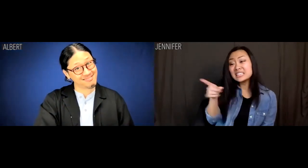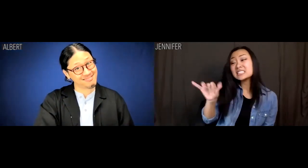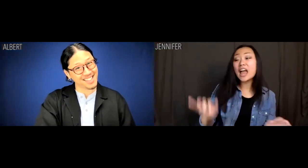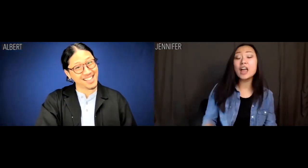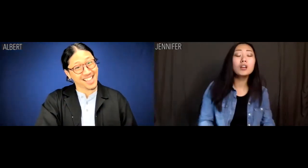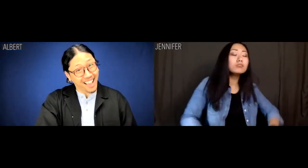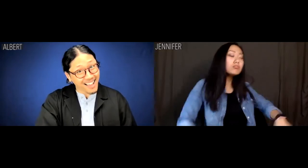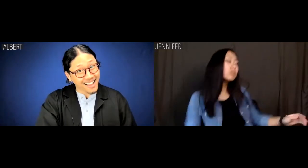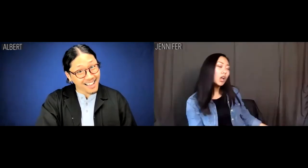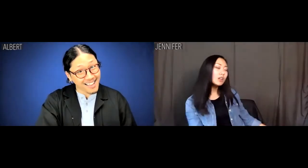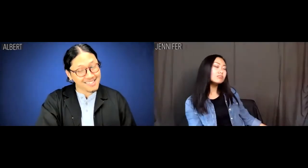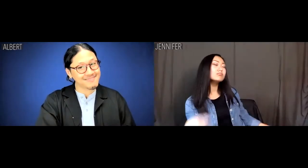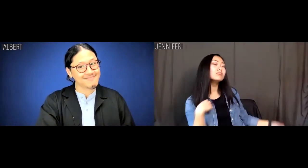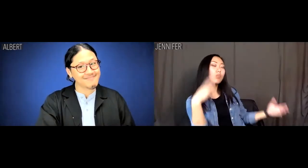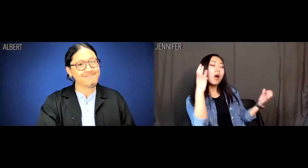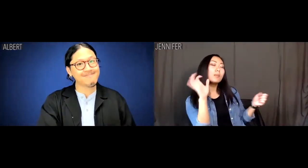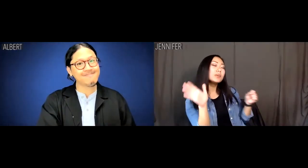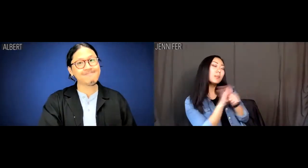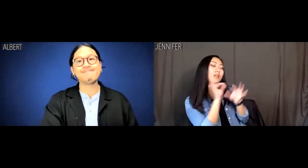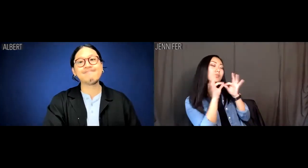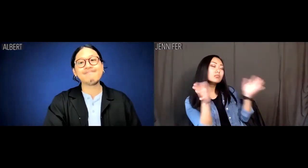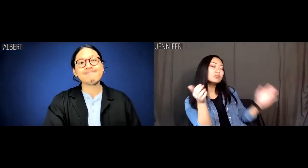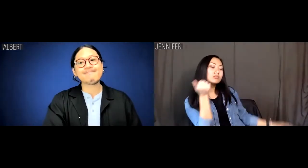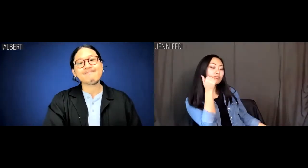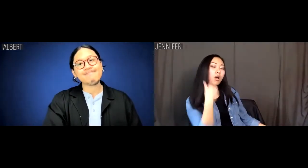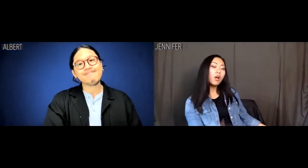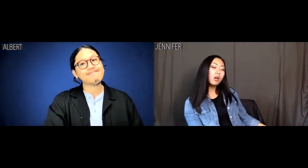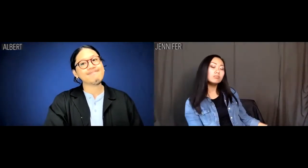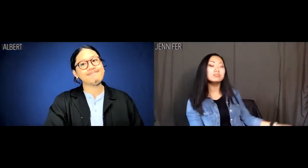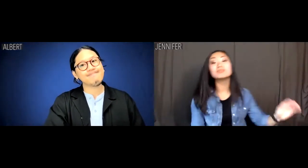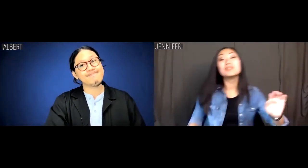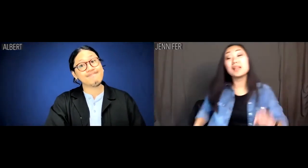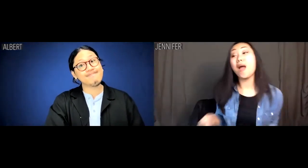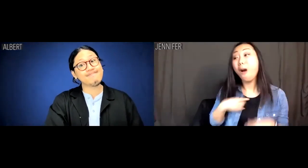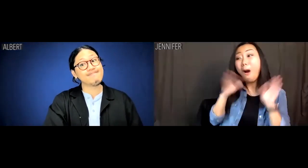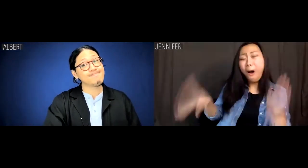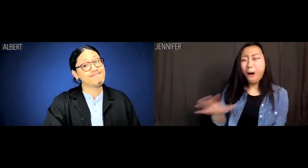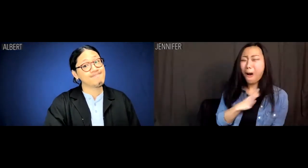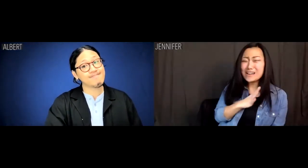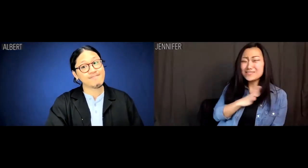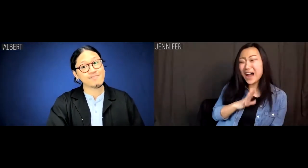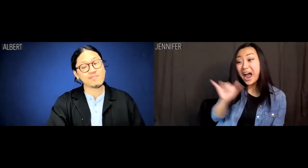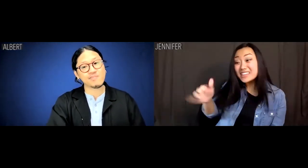He goes, 'Hey, I want to be a complete useless bum.' And I go, 'Oh, that's cool.